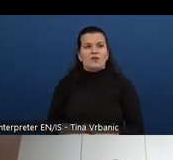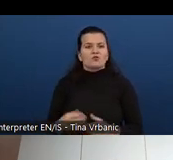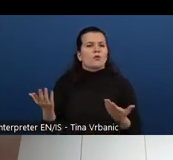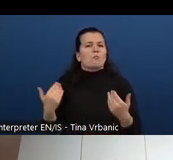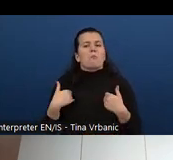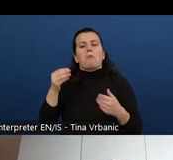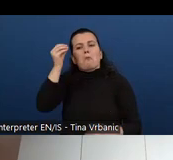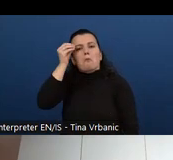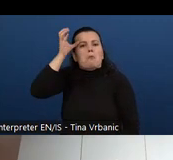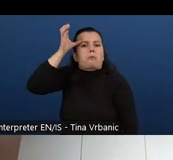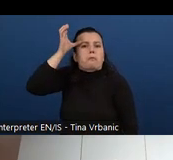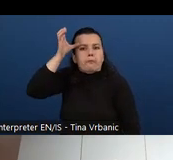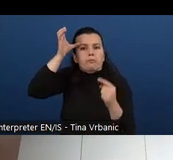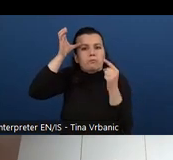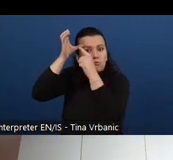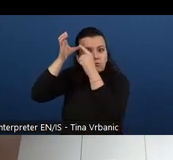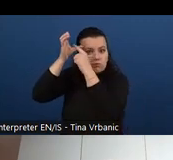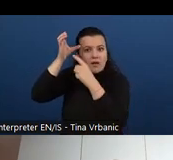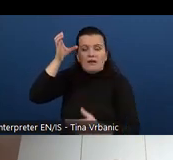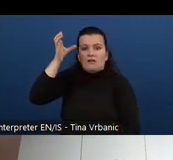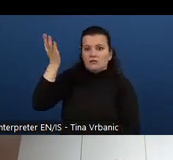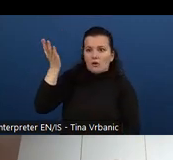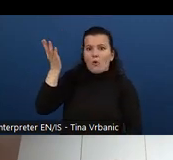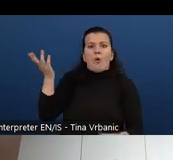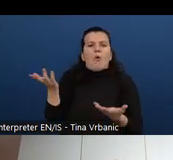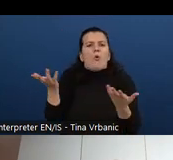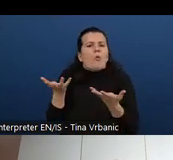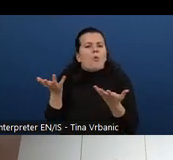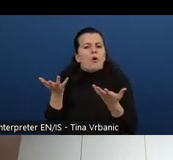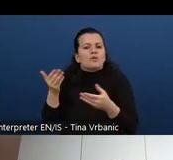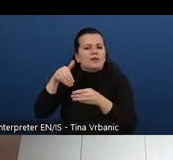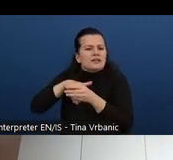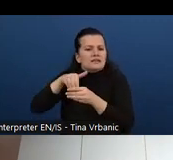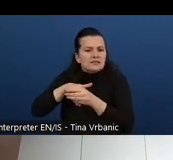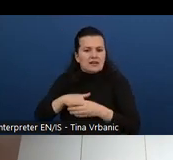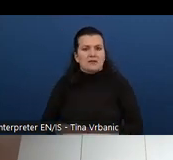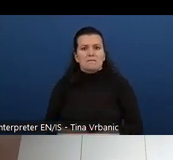There's we can't say there is this direct mapping between those because, of course, this copy is different.